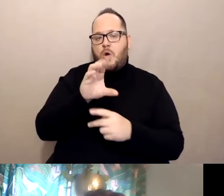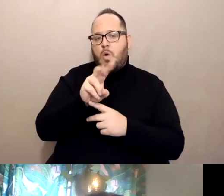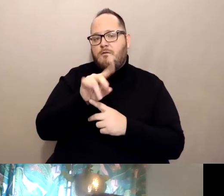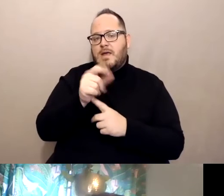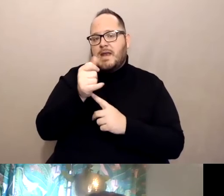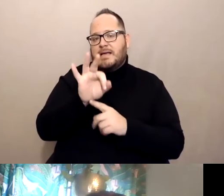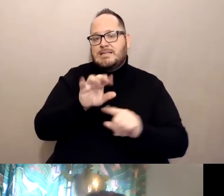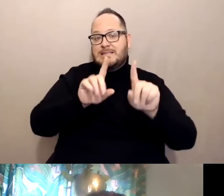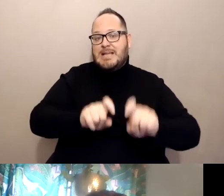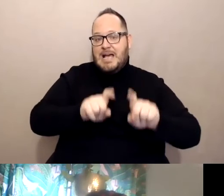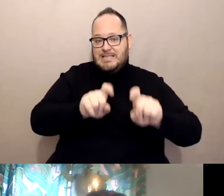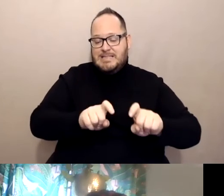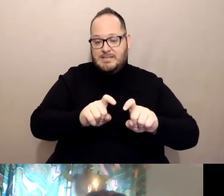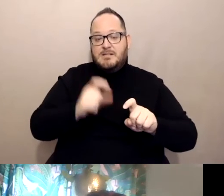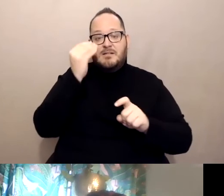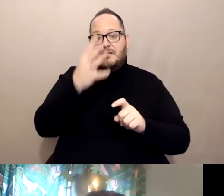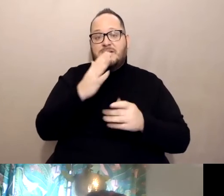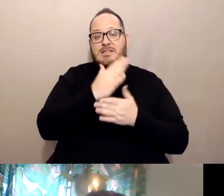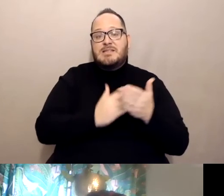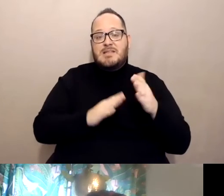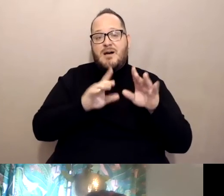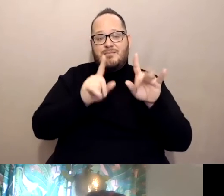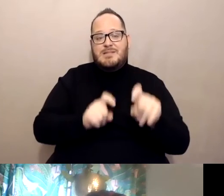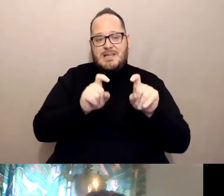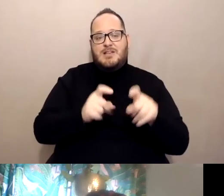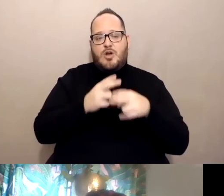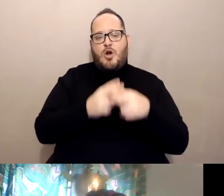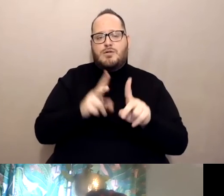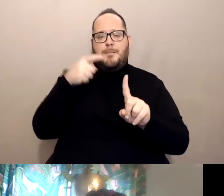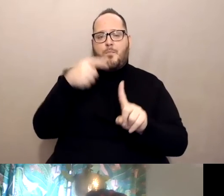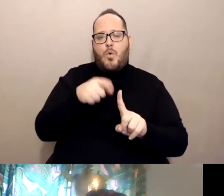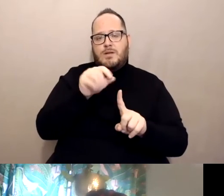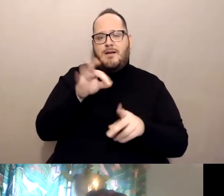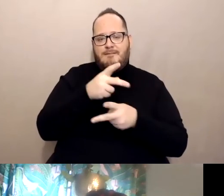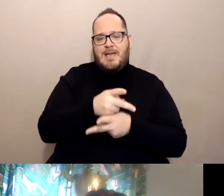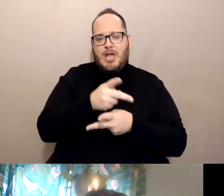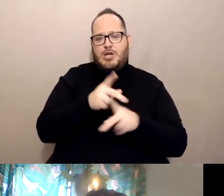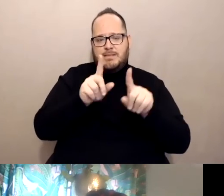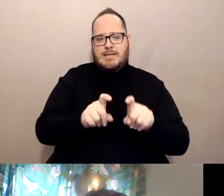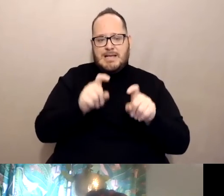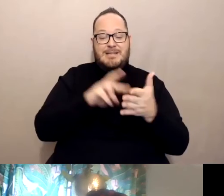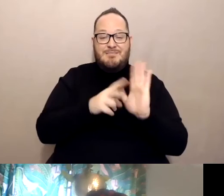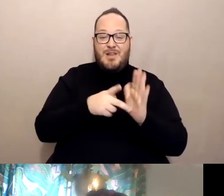So some tests are called point of care tests meaning that the results can be made available